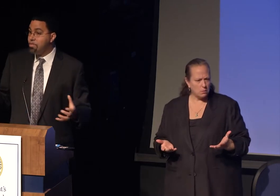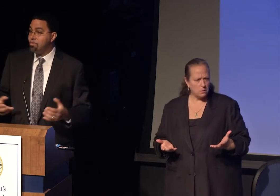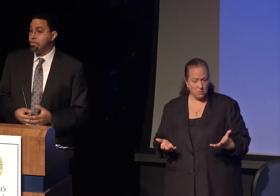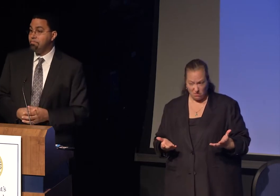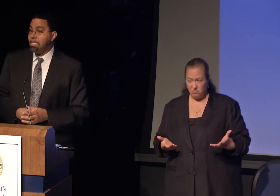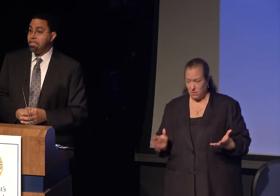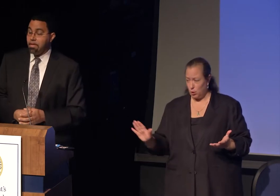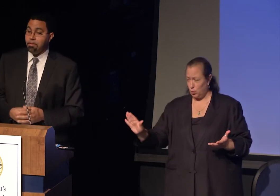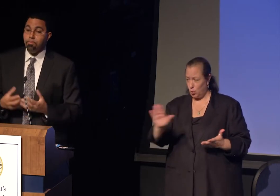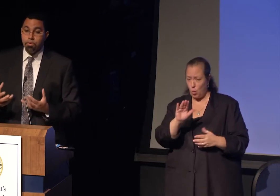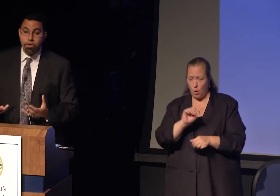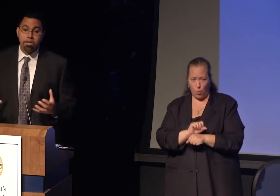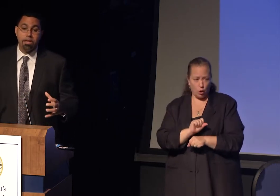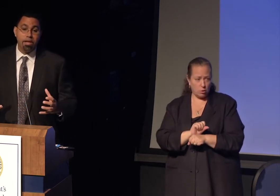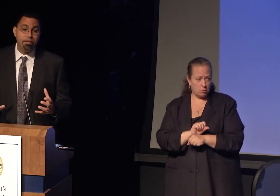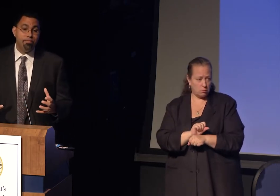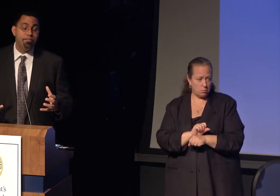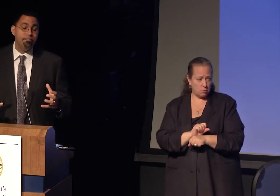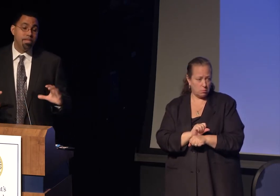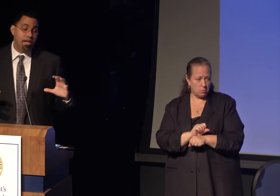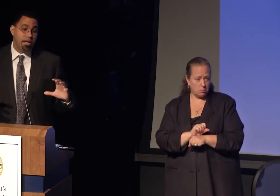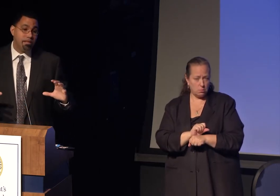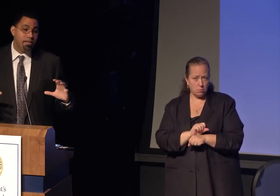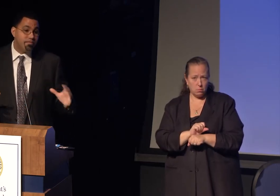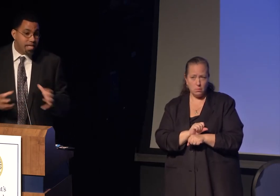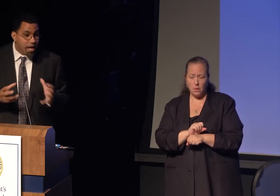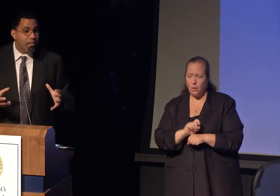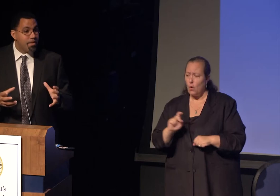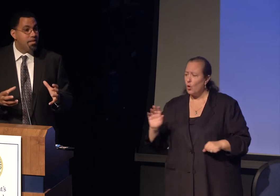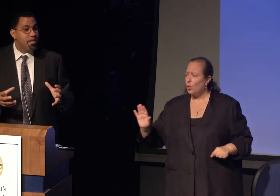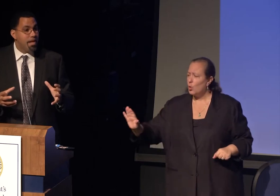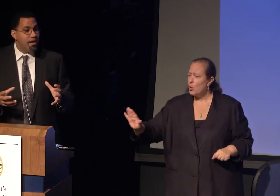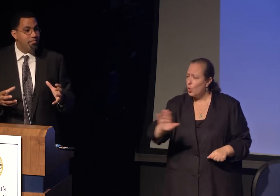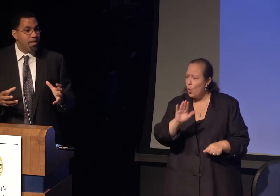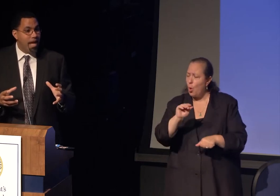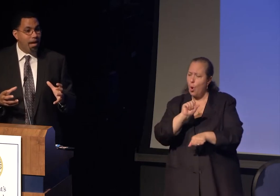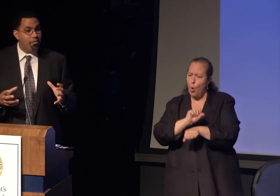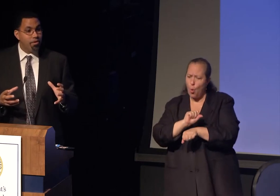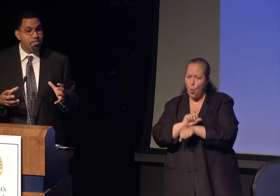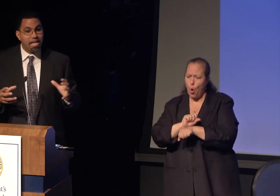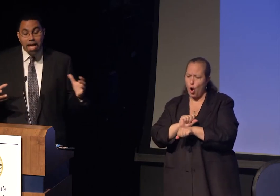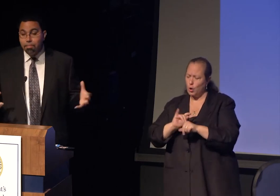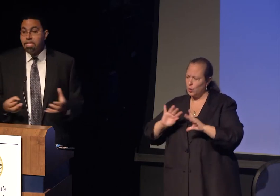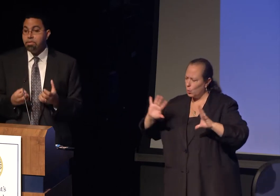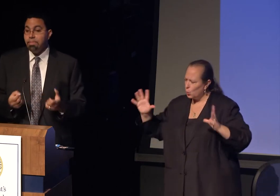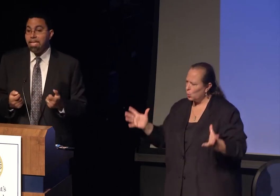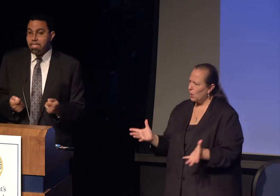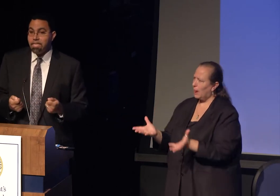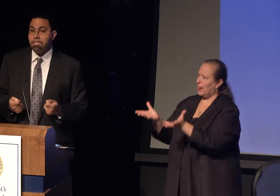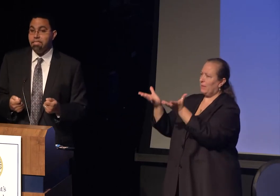will be the work of lifting up our common humanity